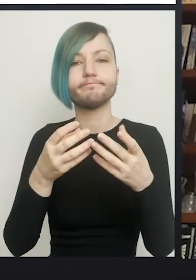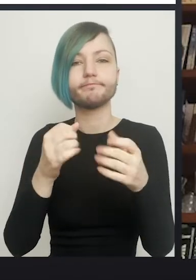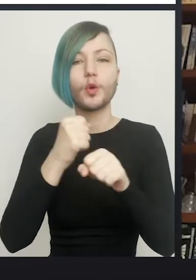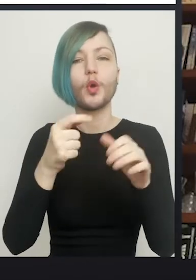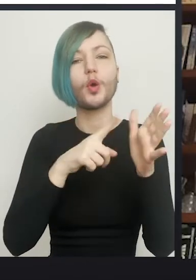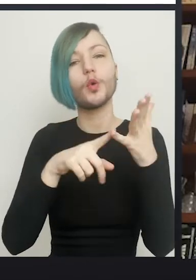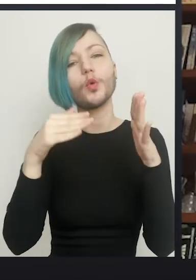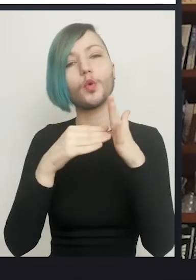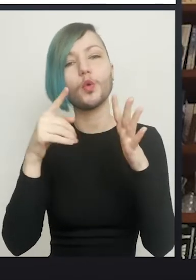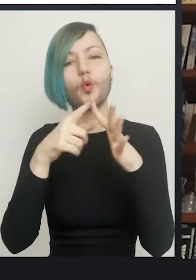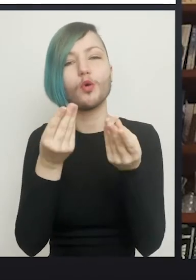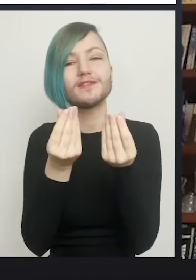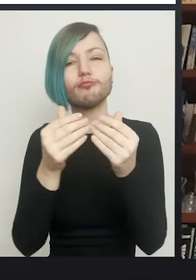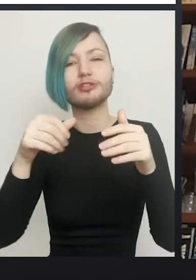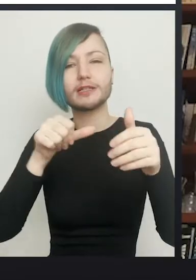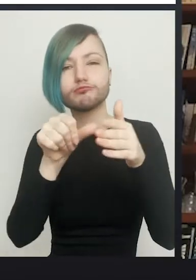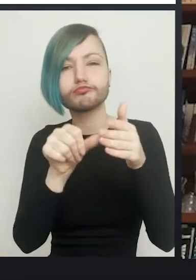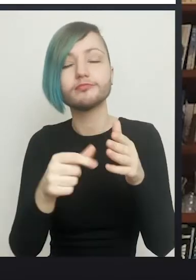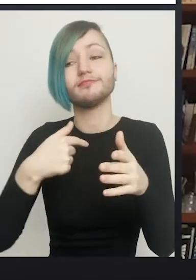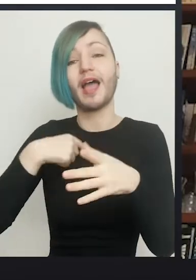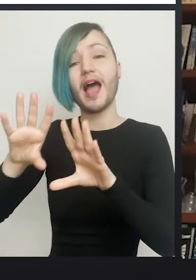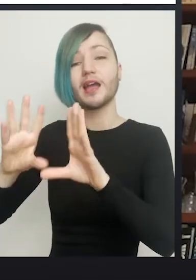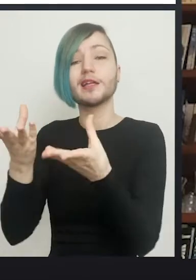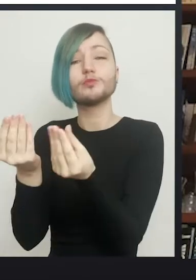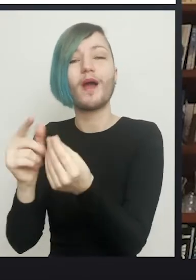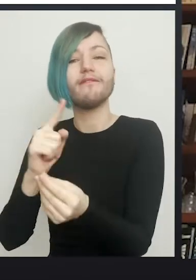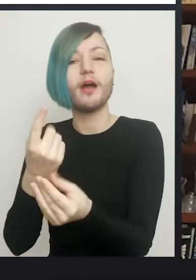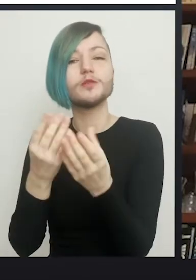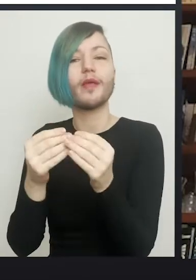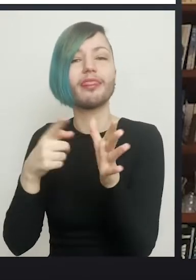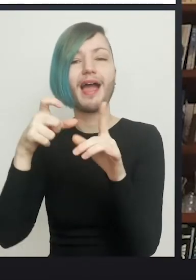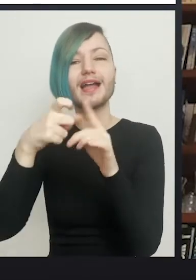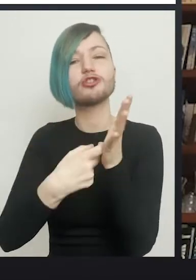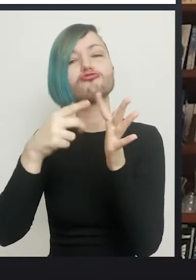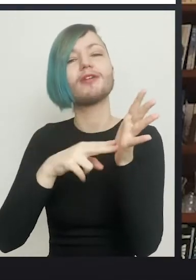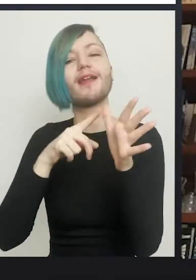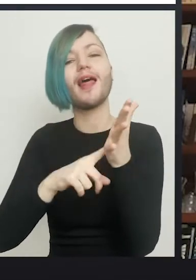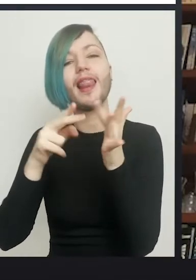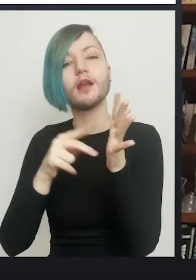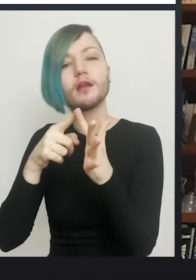diluted adrenaline solution, because that tends to stop any further bleeding inside the new cavity.